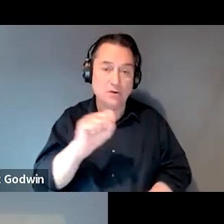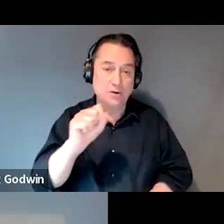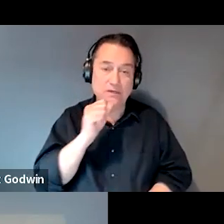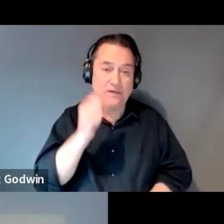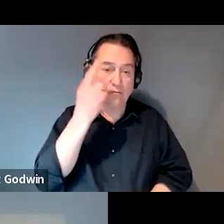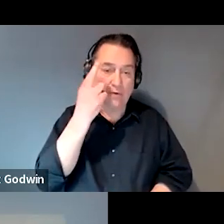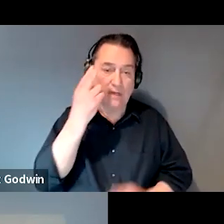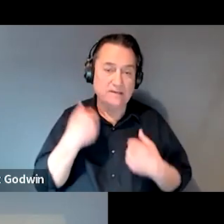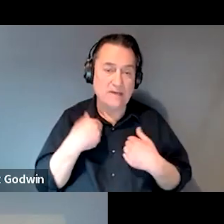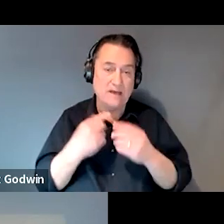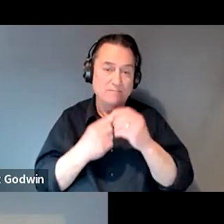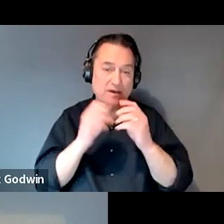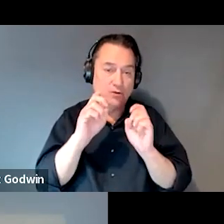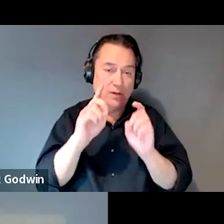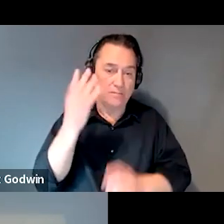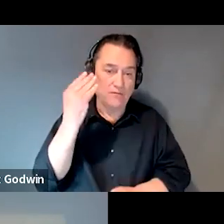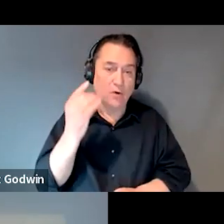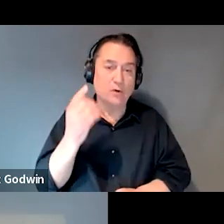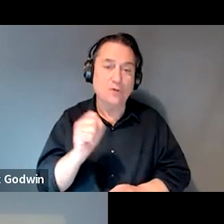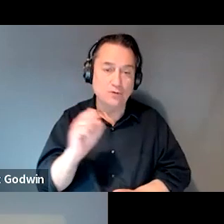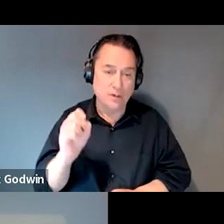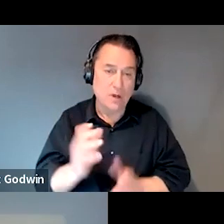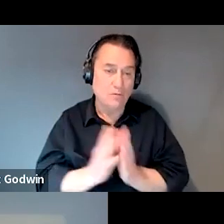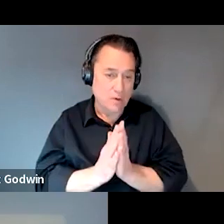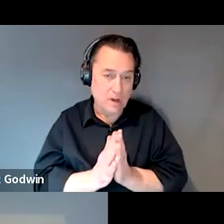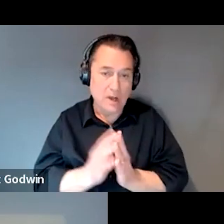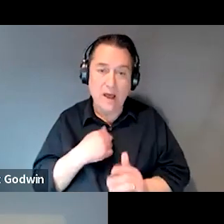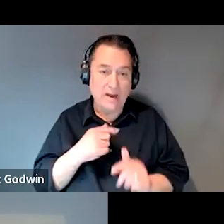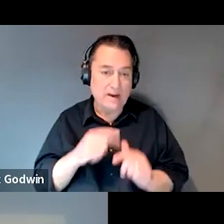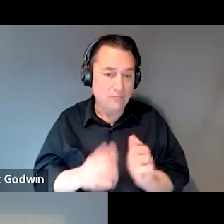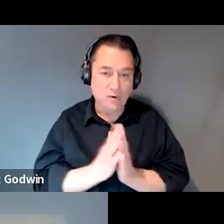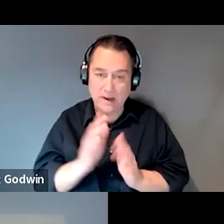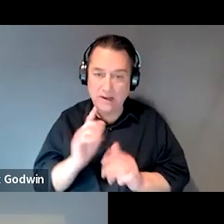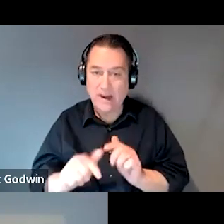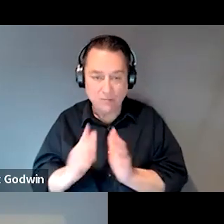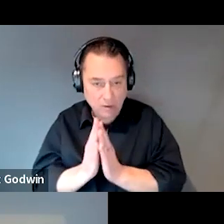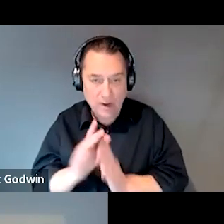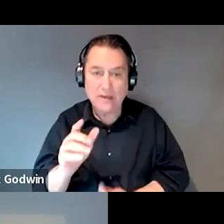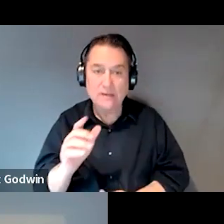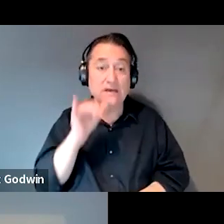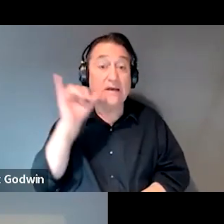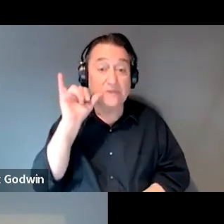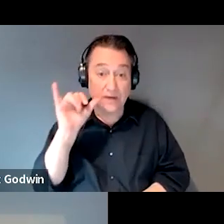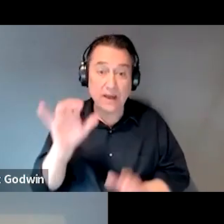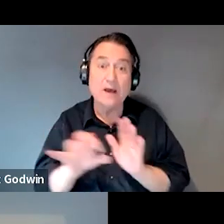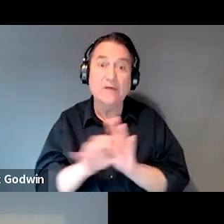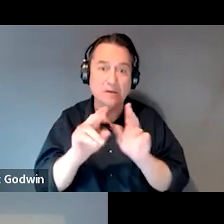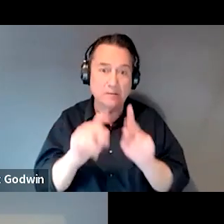So, Social Security keeps requesting him, I kept requesting him. Finally, I got somebody on the phone yesterday and I said, you have the records and I go,